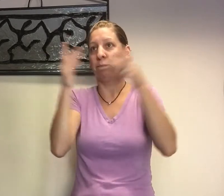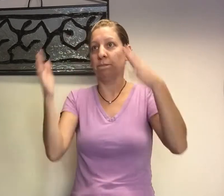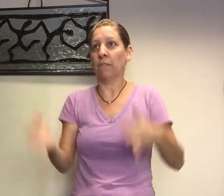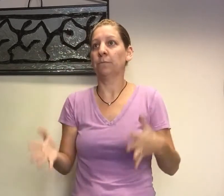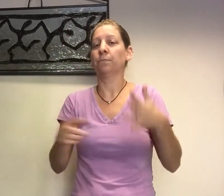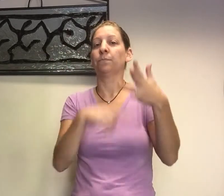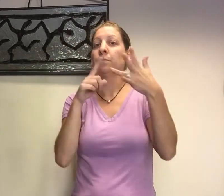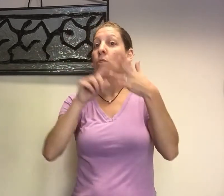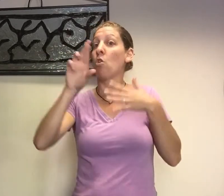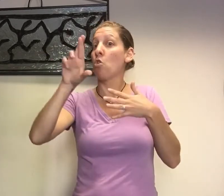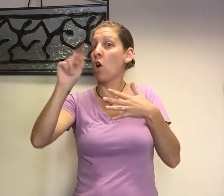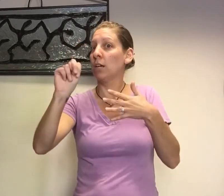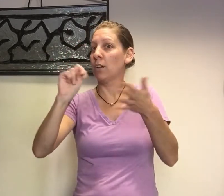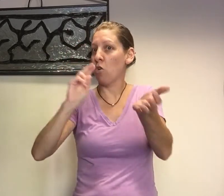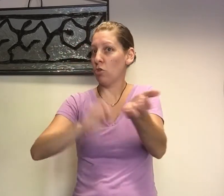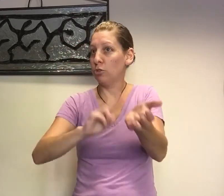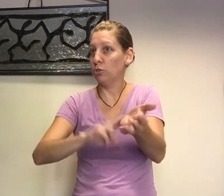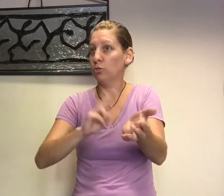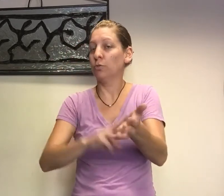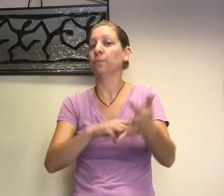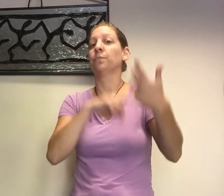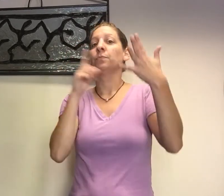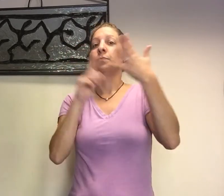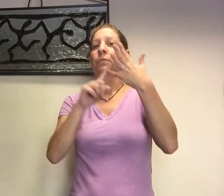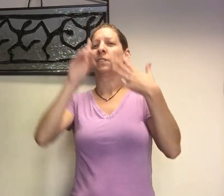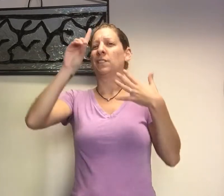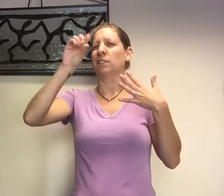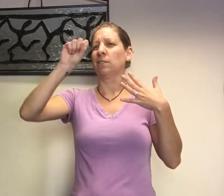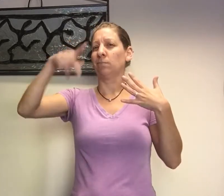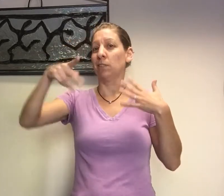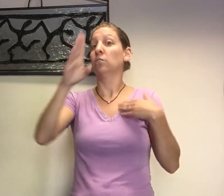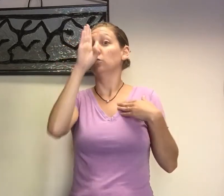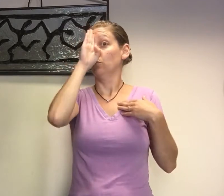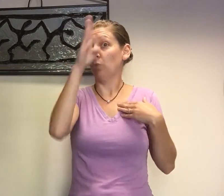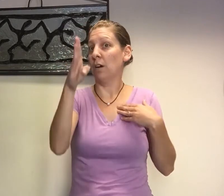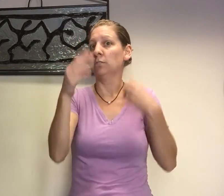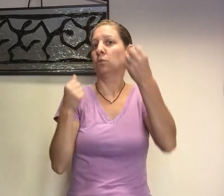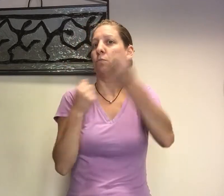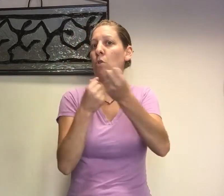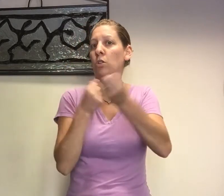Registered Nurse (RN), and Direct Support Professionals (DSP).